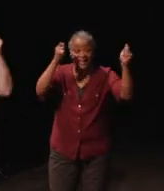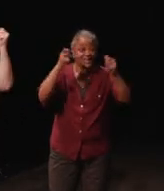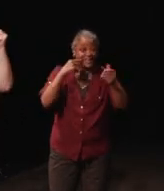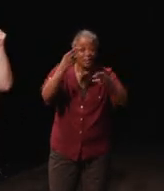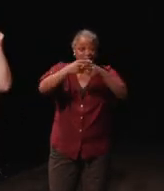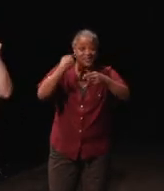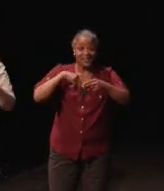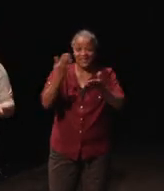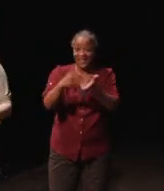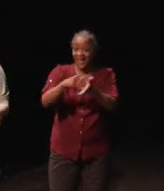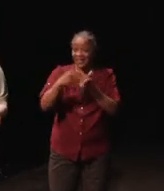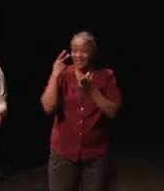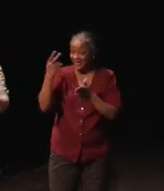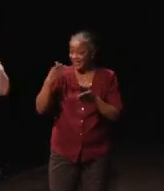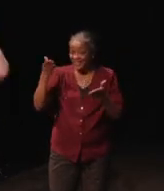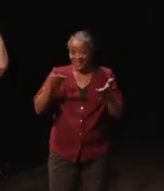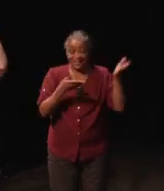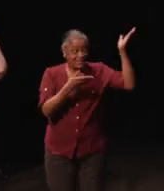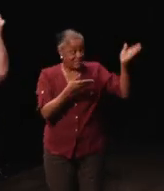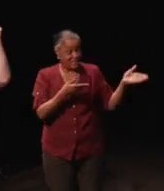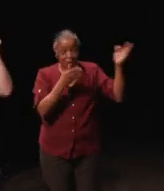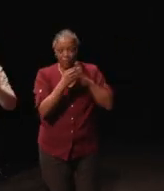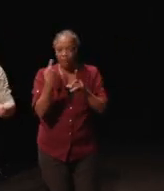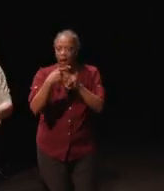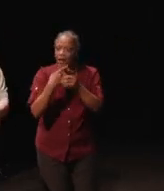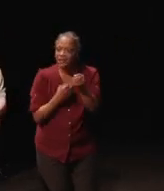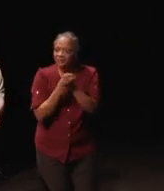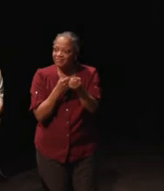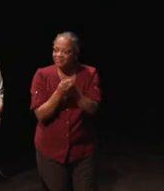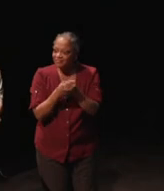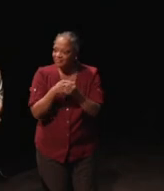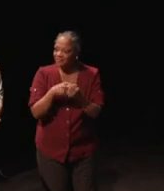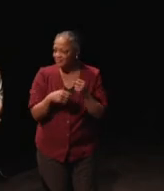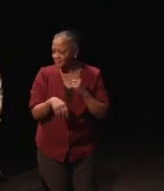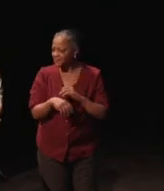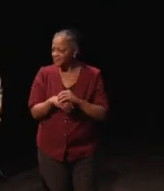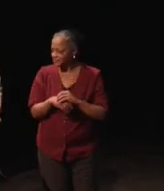Hey look we're mentioned again. Look more positive PR," that really helps.